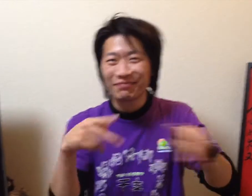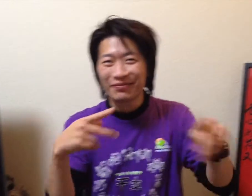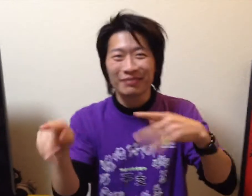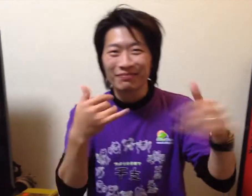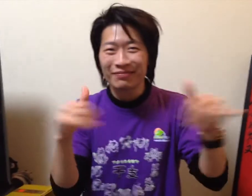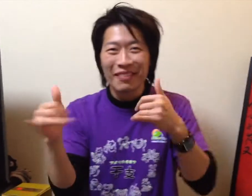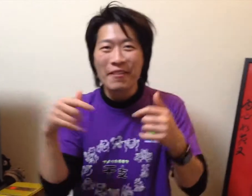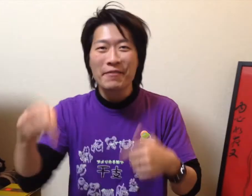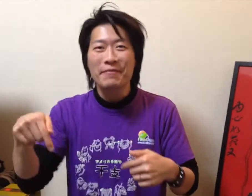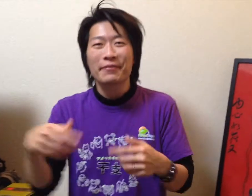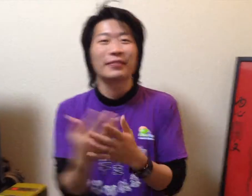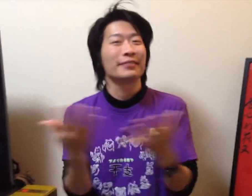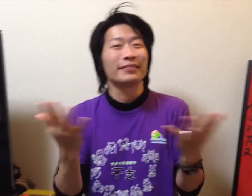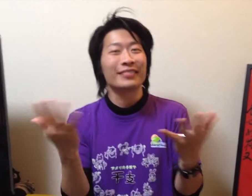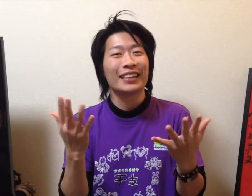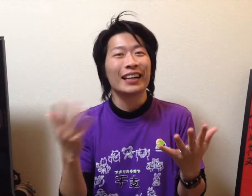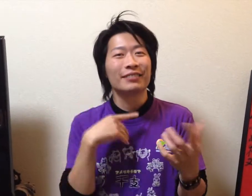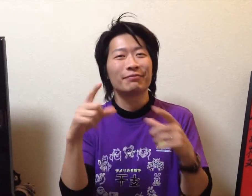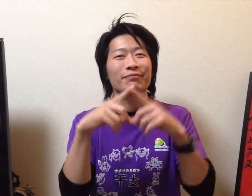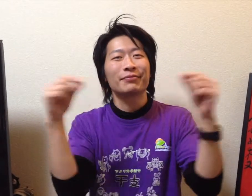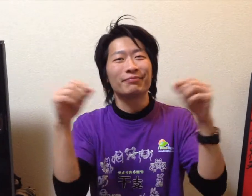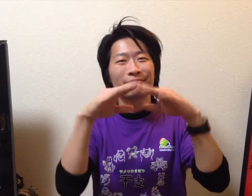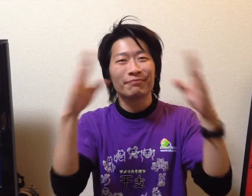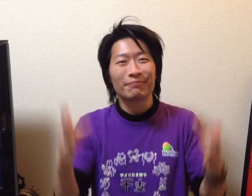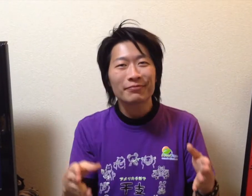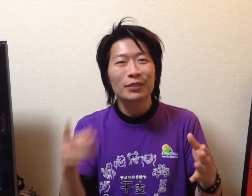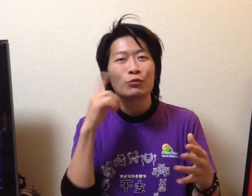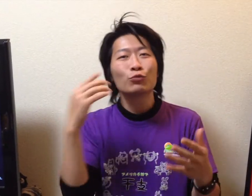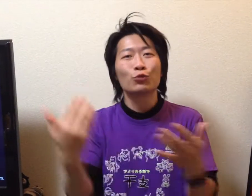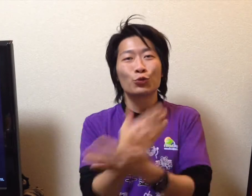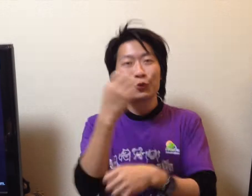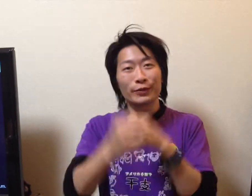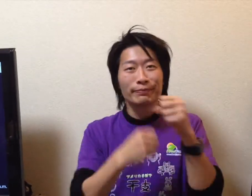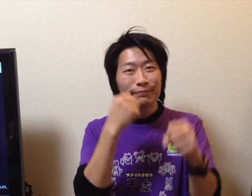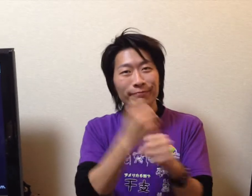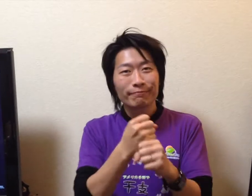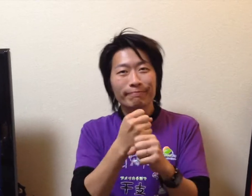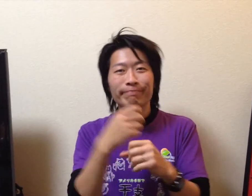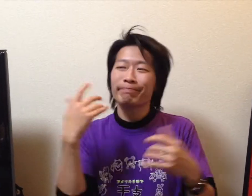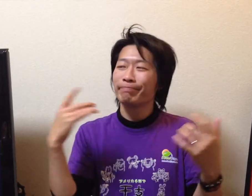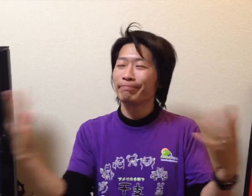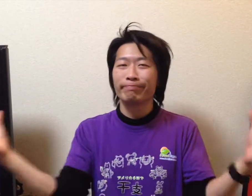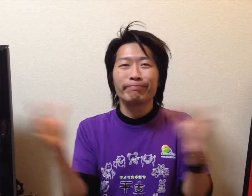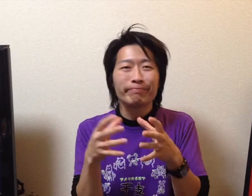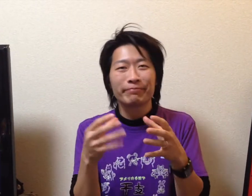Now I’m at a friend’s house party. In a Japanese home for New Years.